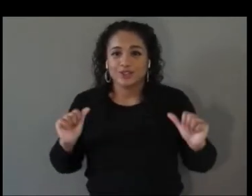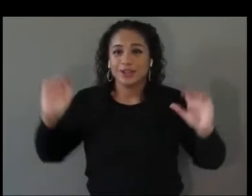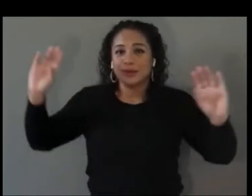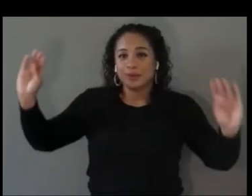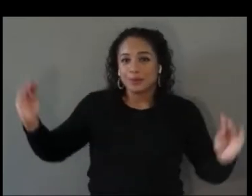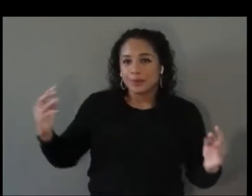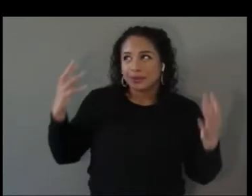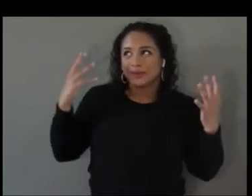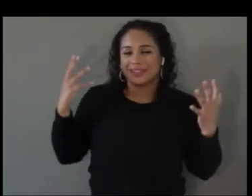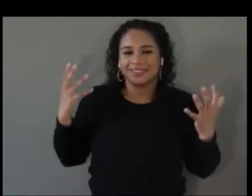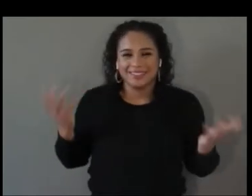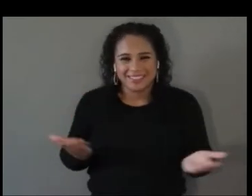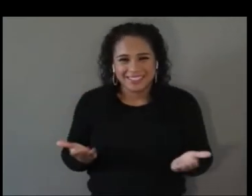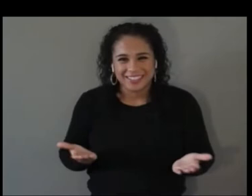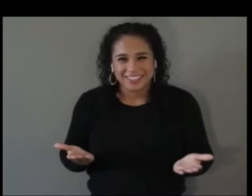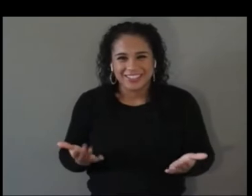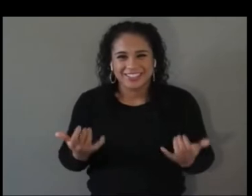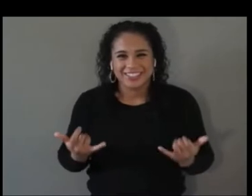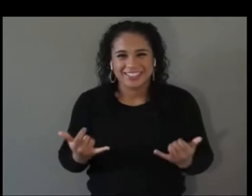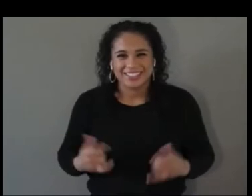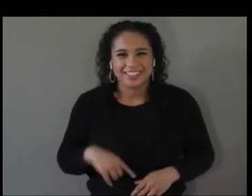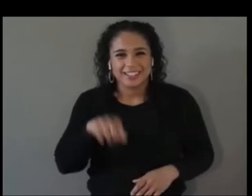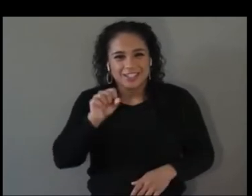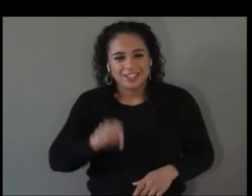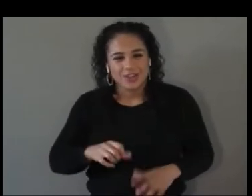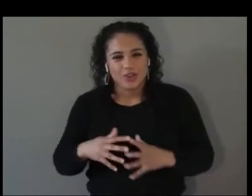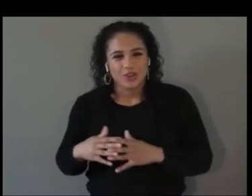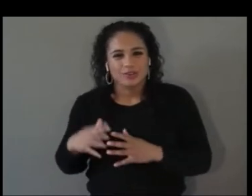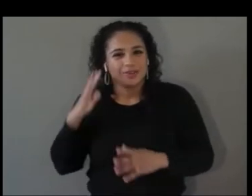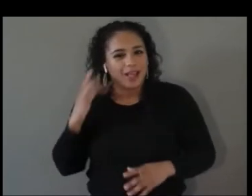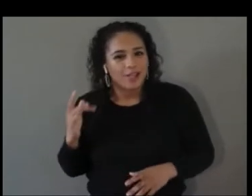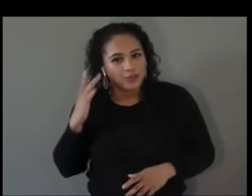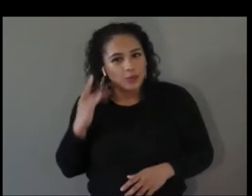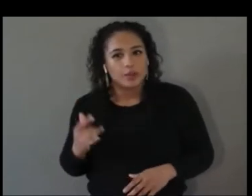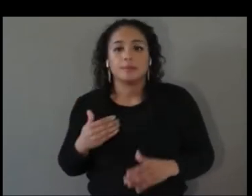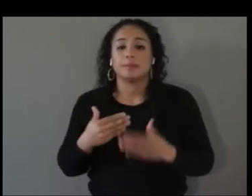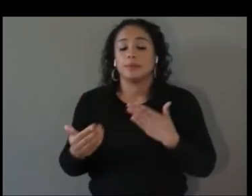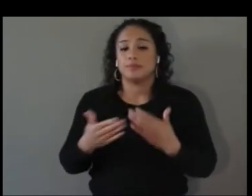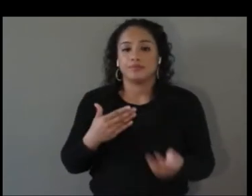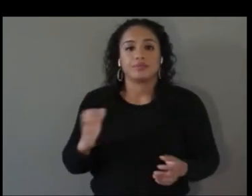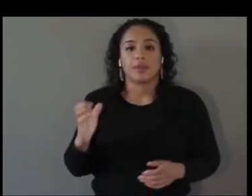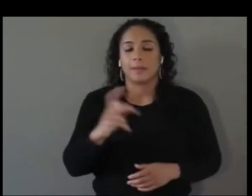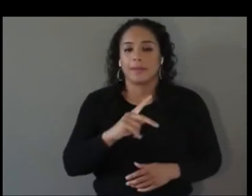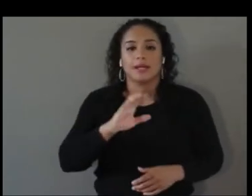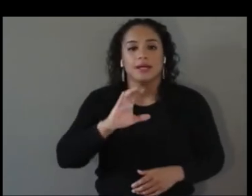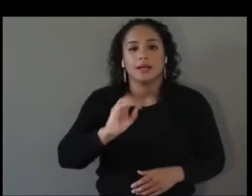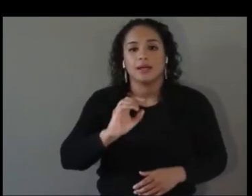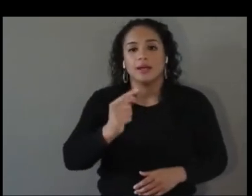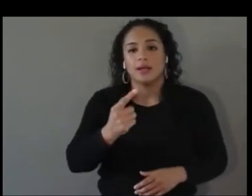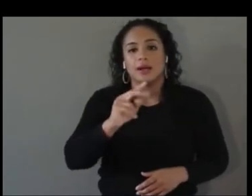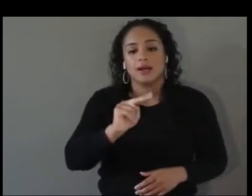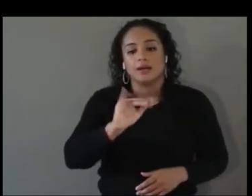to southern California. Back to Cognixion what we're building is a wearable,